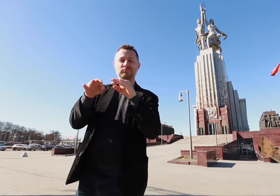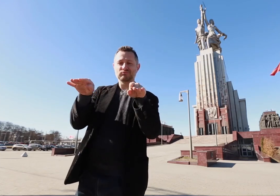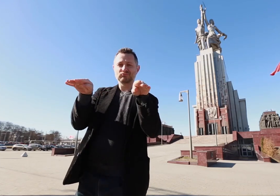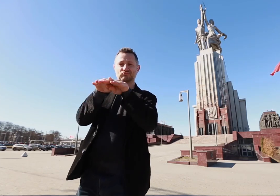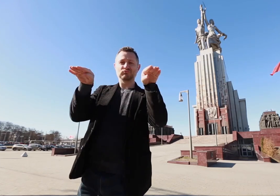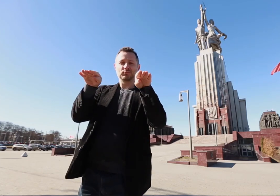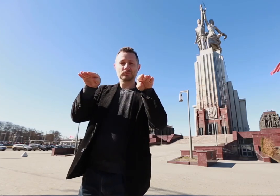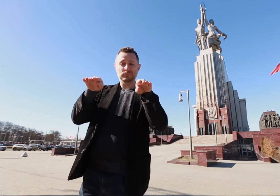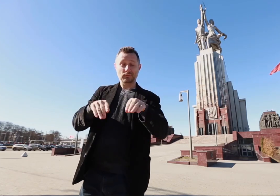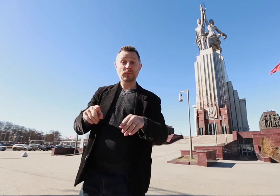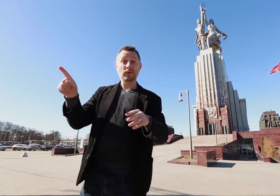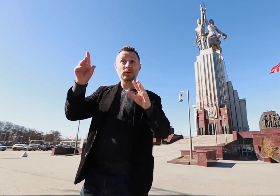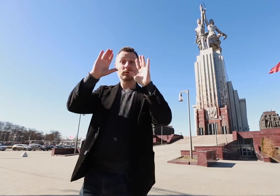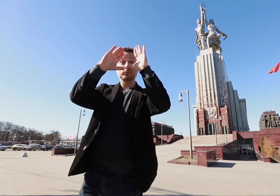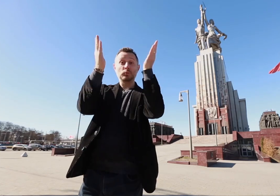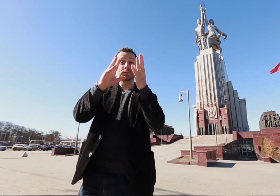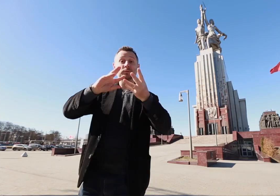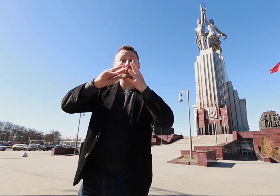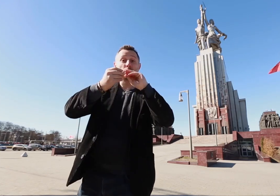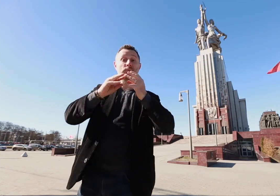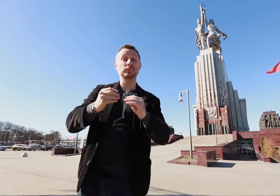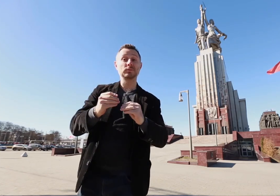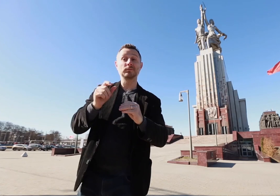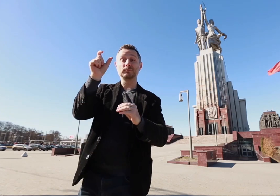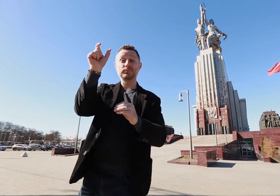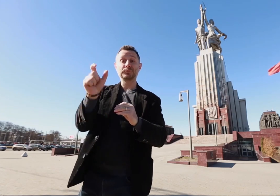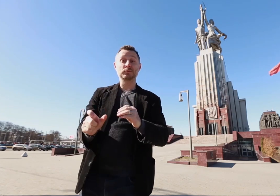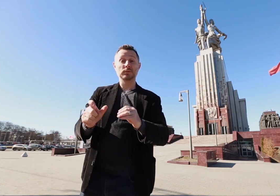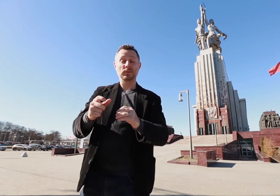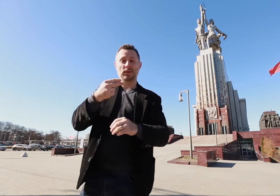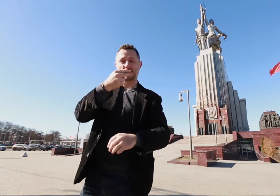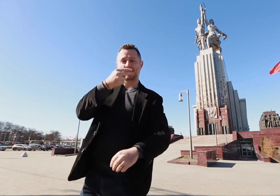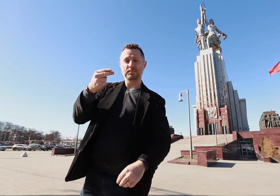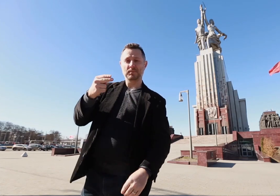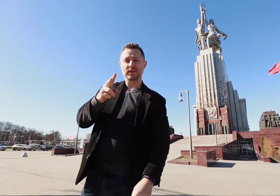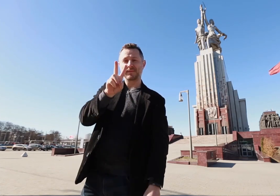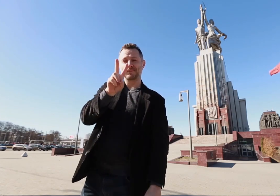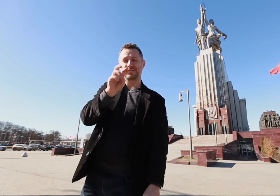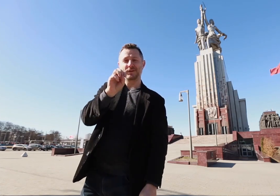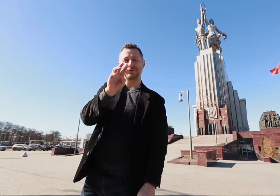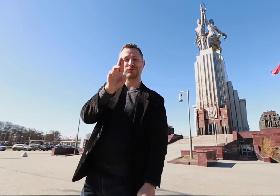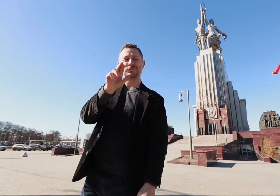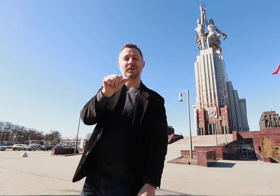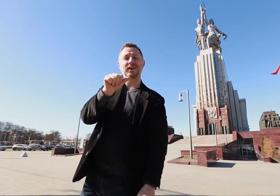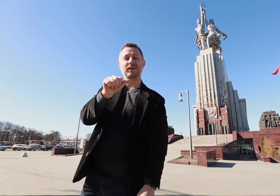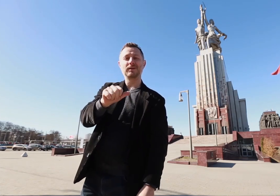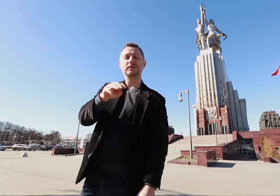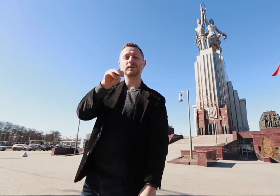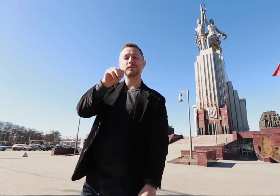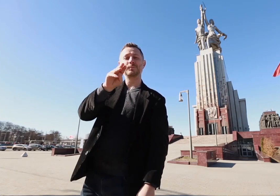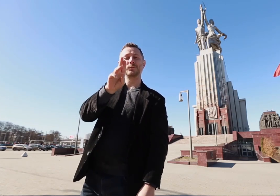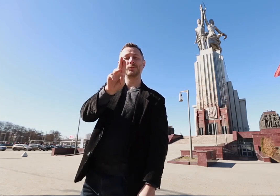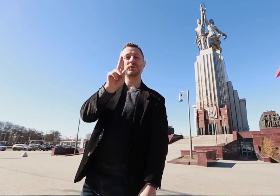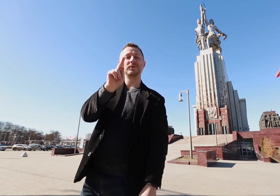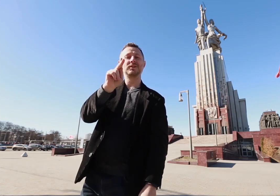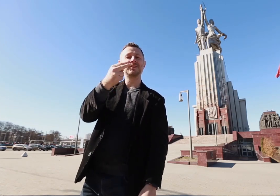The sculptor is Vera Mukhina, who built the statue. After it was completed, the sculpture was